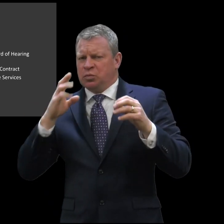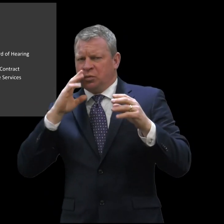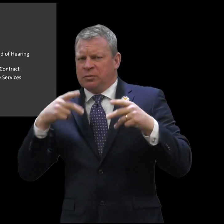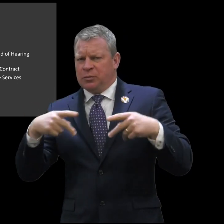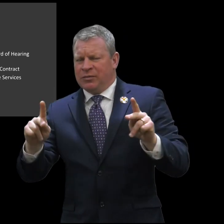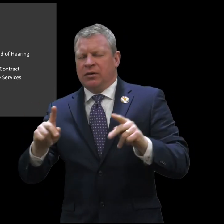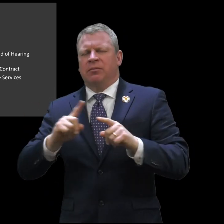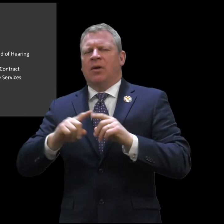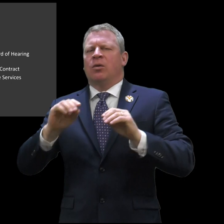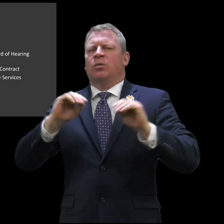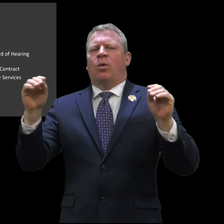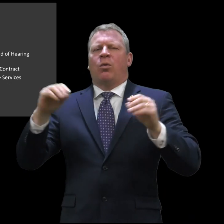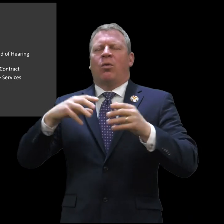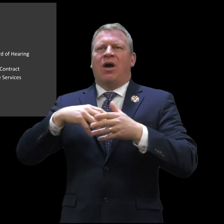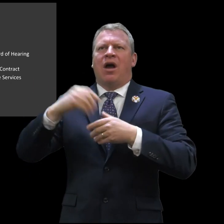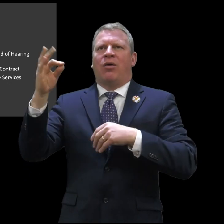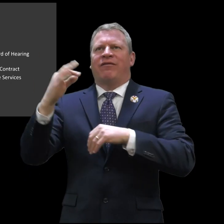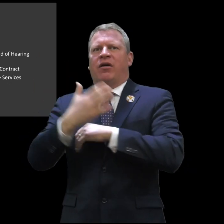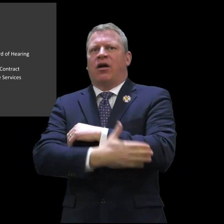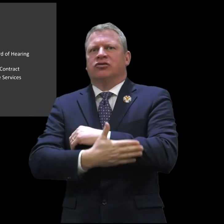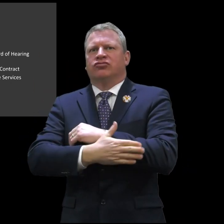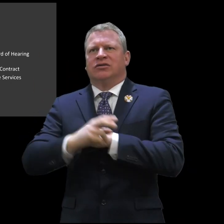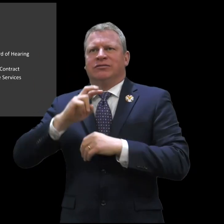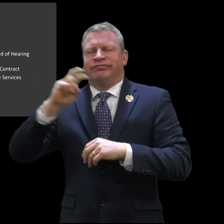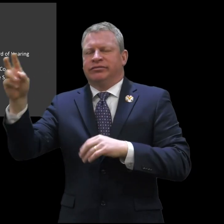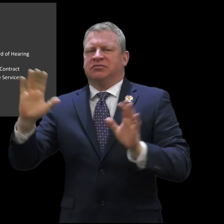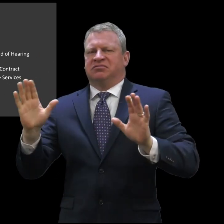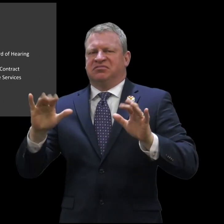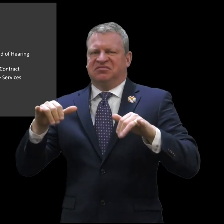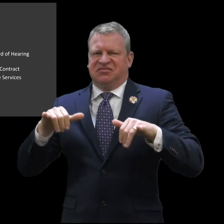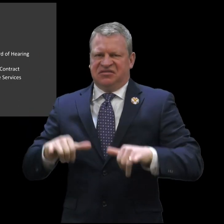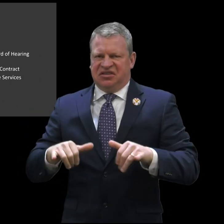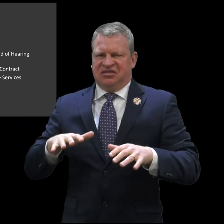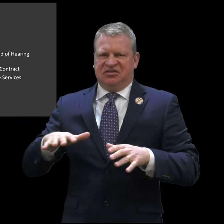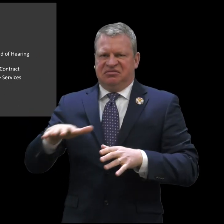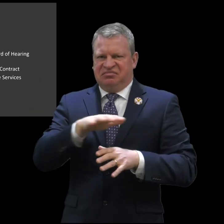currently for student field trips they will go on as planned. However, no